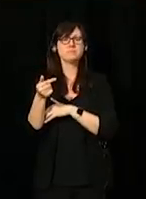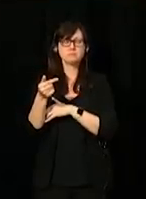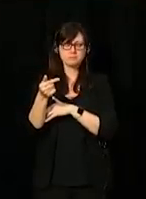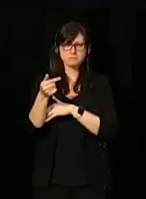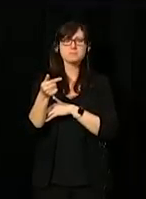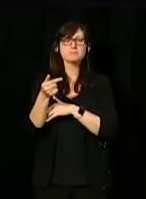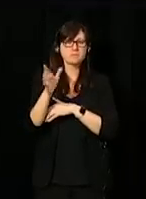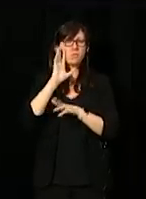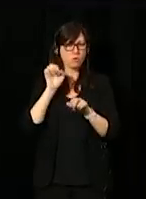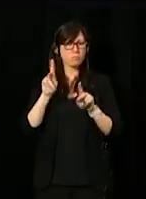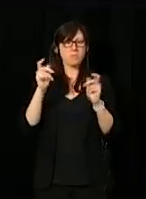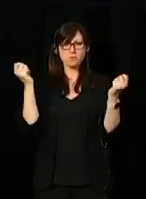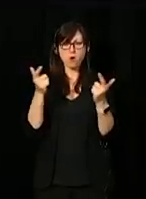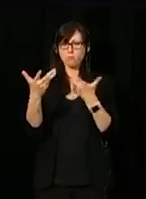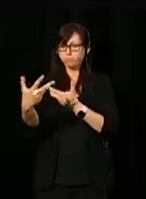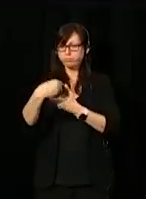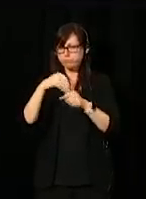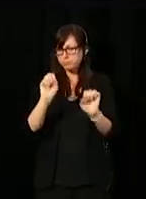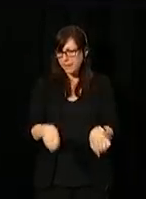which will allow everyone to participate